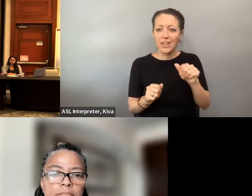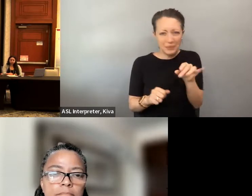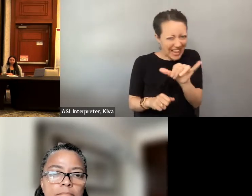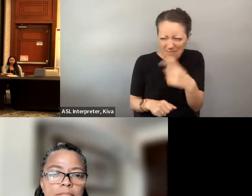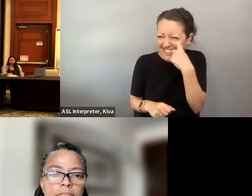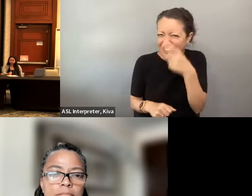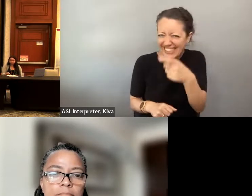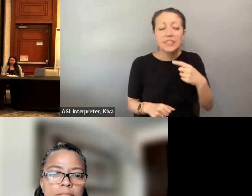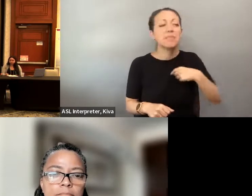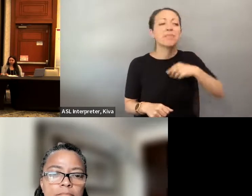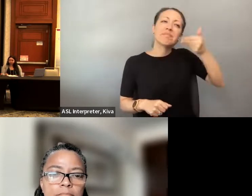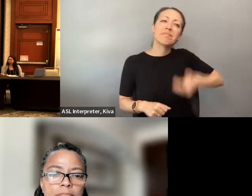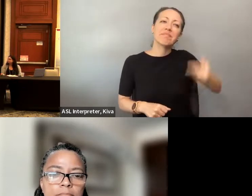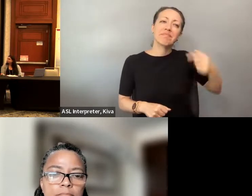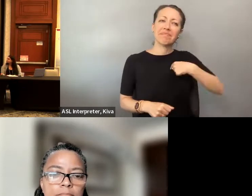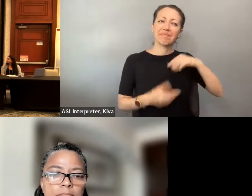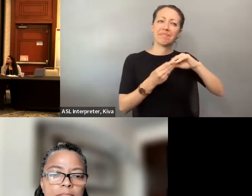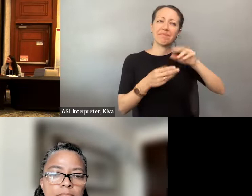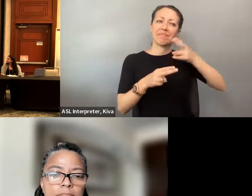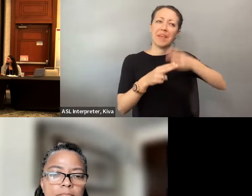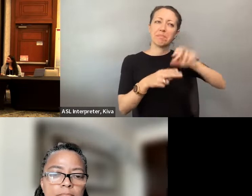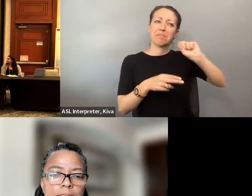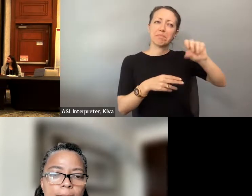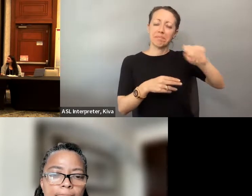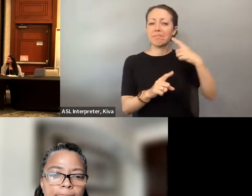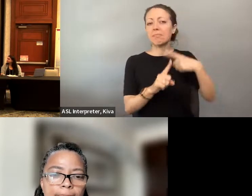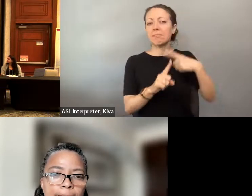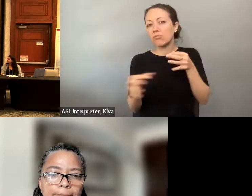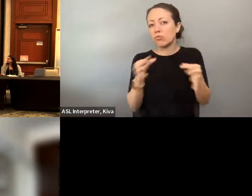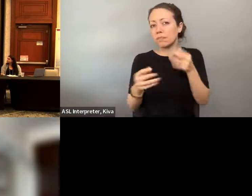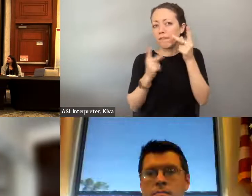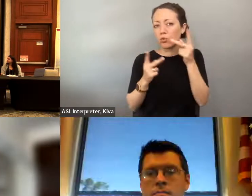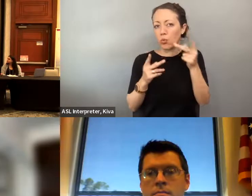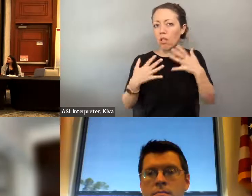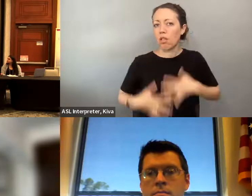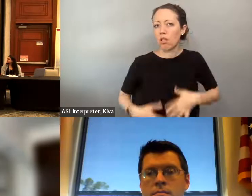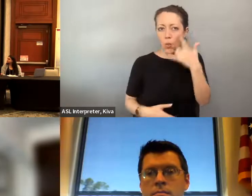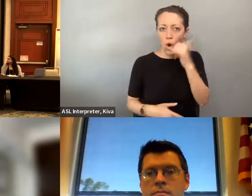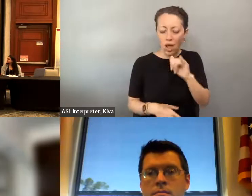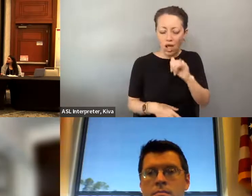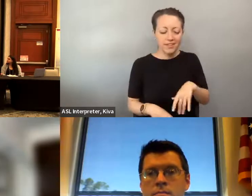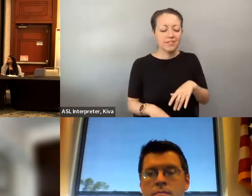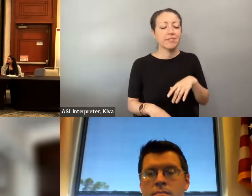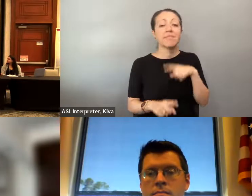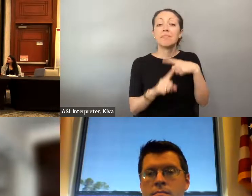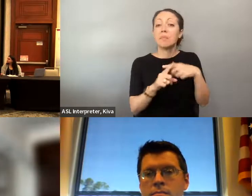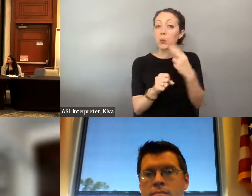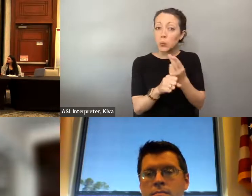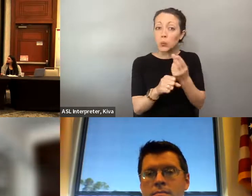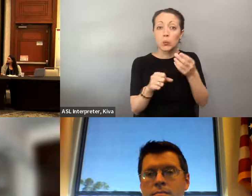We started our Zooms identifying ourselves, what we look like, like we did this morning just now, and we have